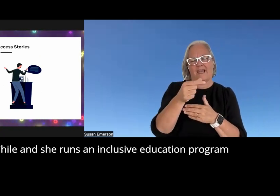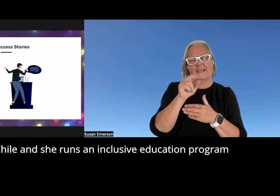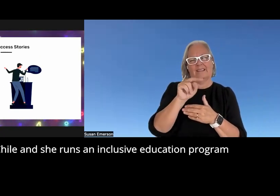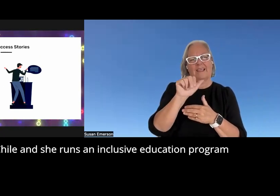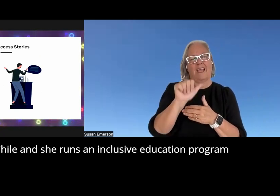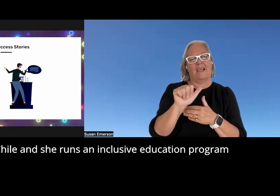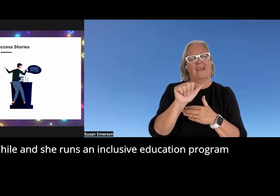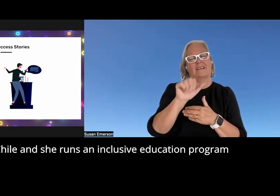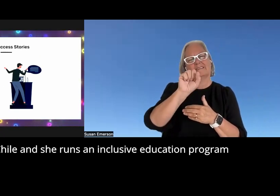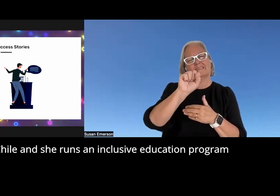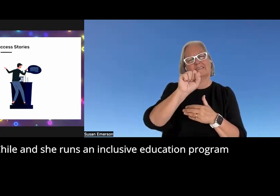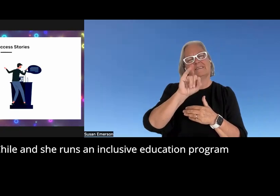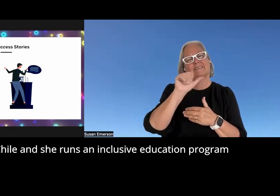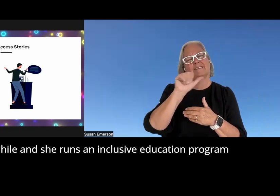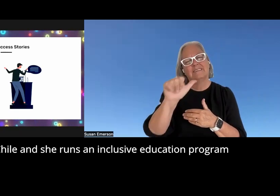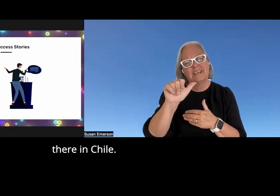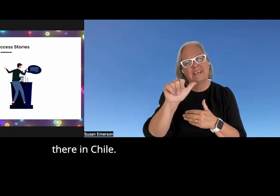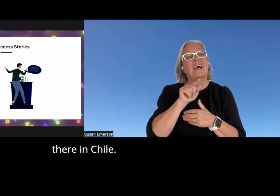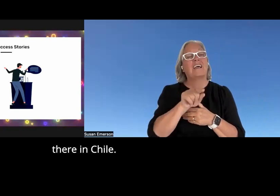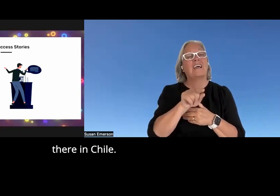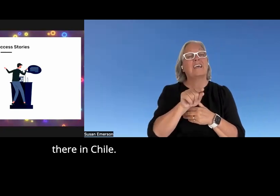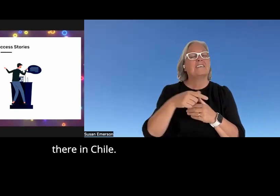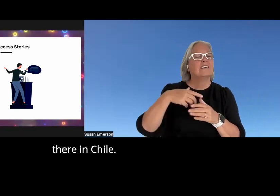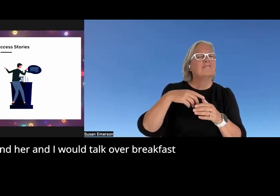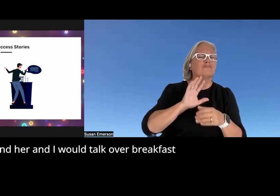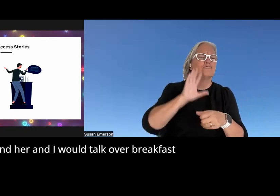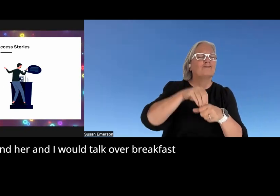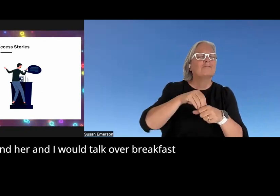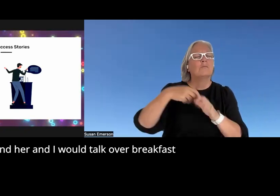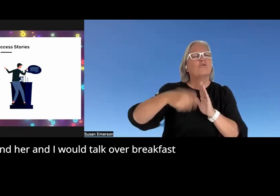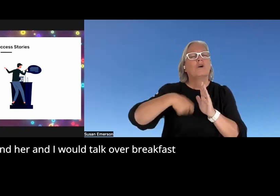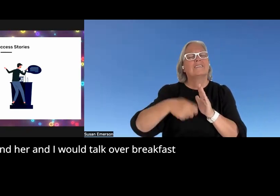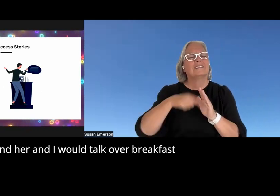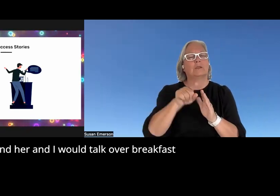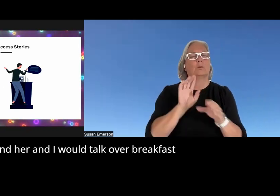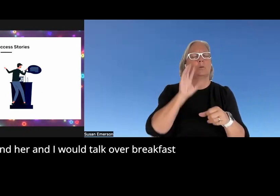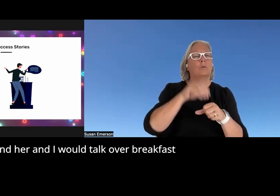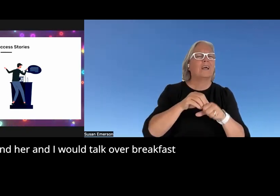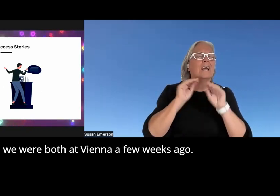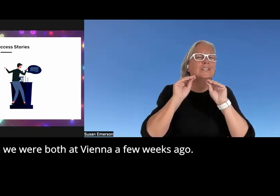she runs an inclusive education program there in Chile and her and I would over breakfast when we